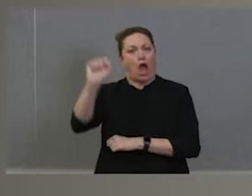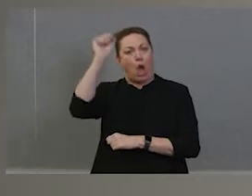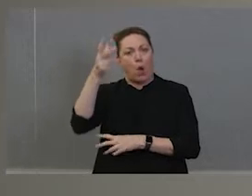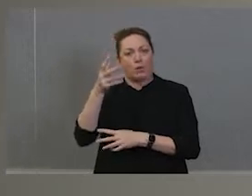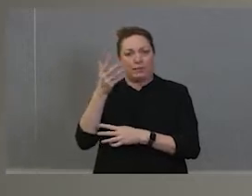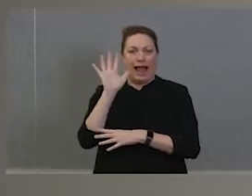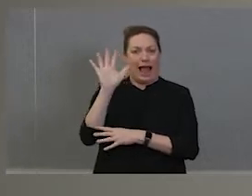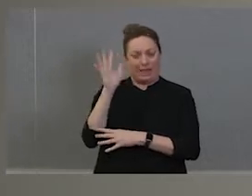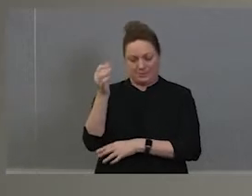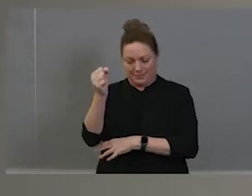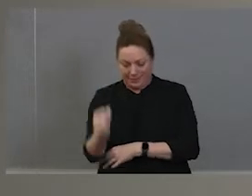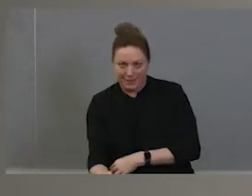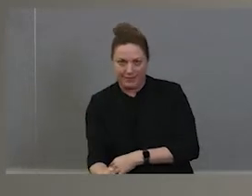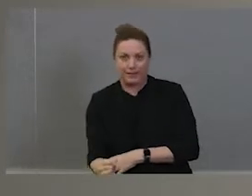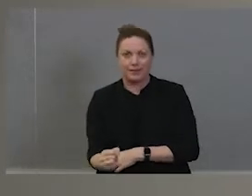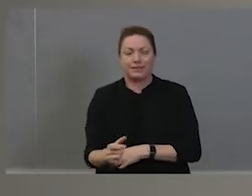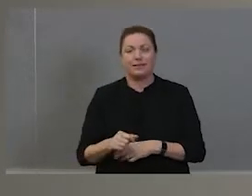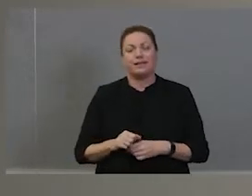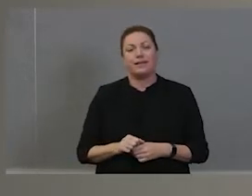and placement and coming together, like